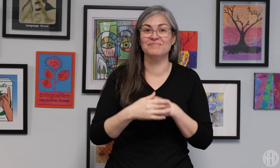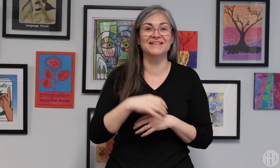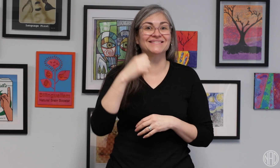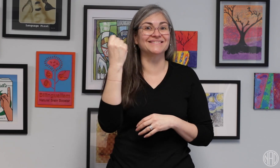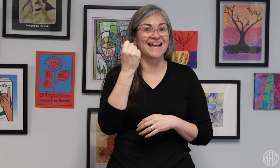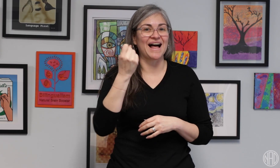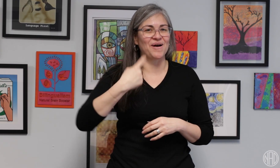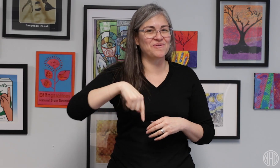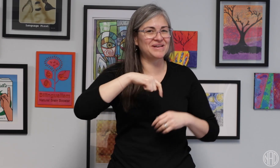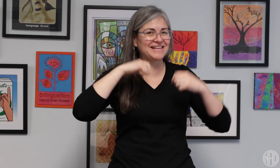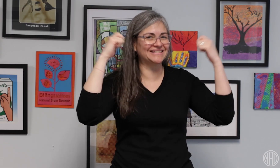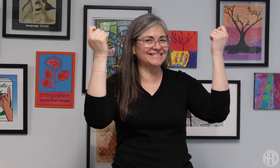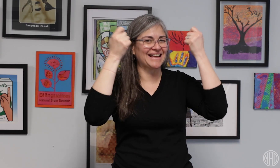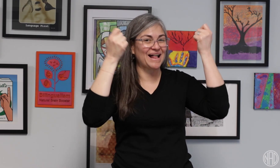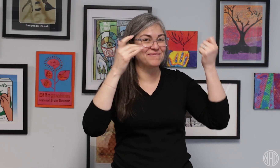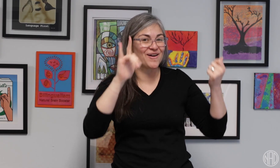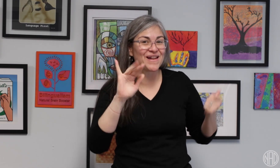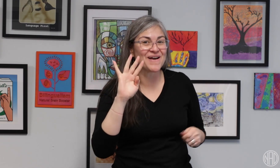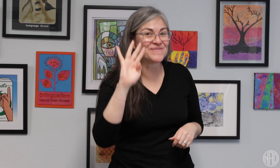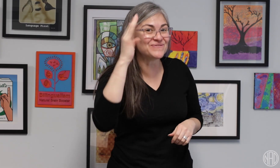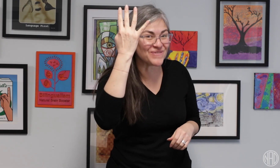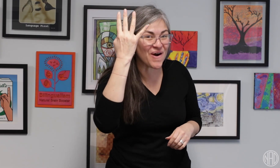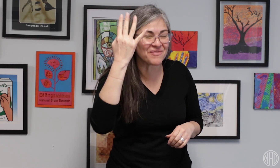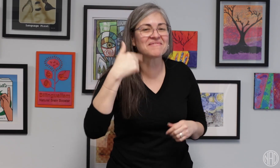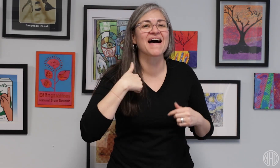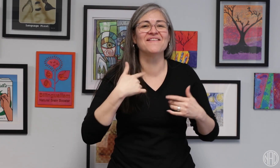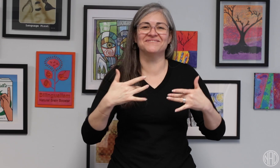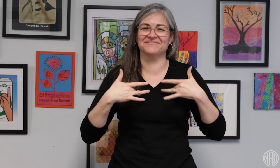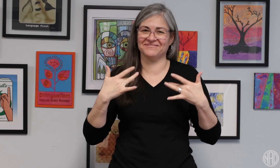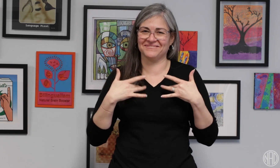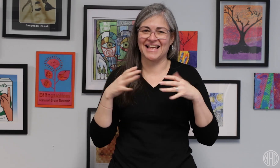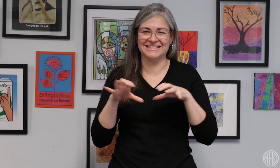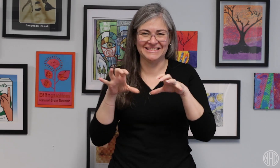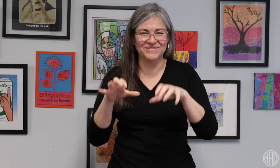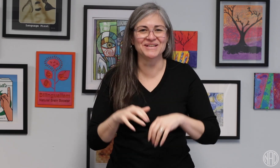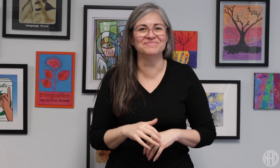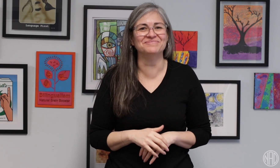and ends with a great July 4th celebration on Saturday!